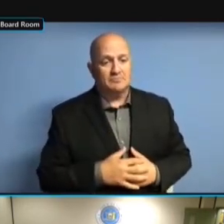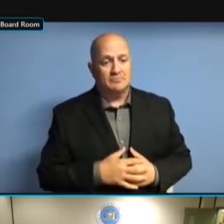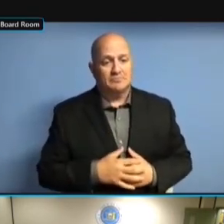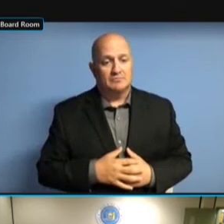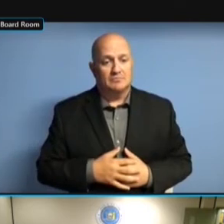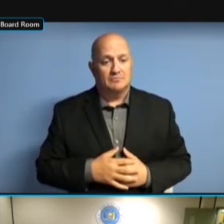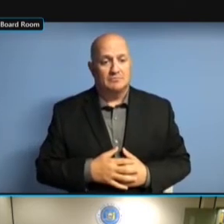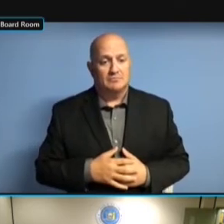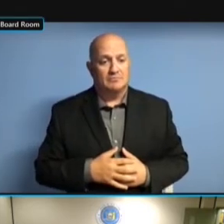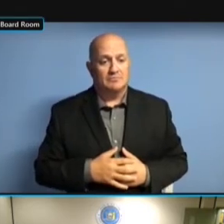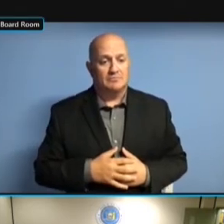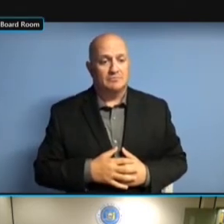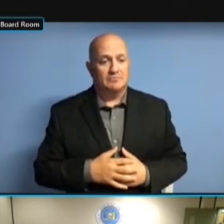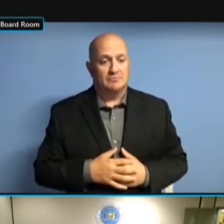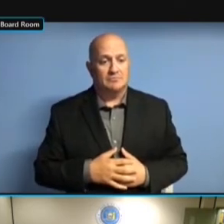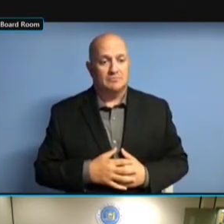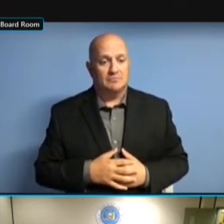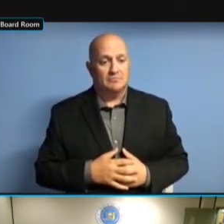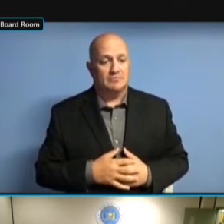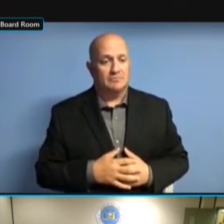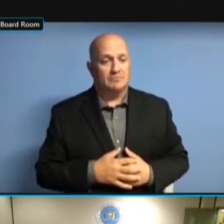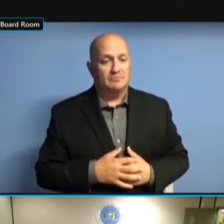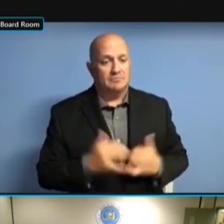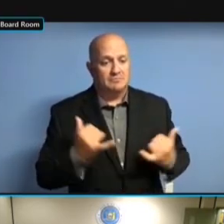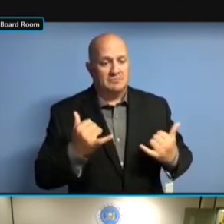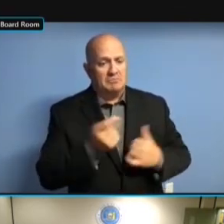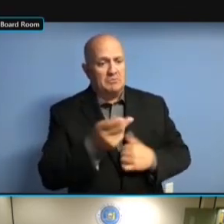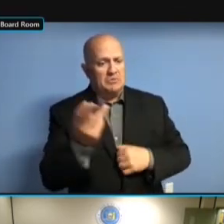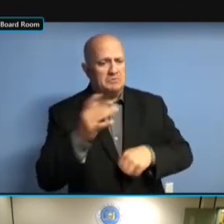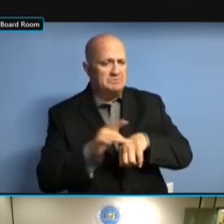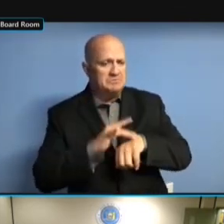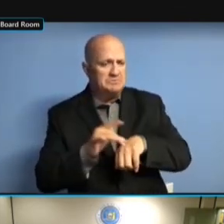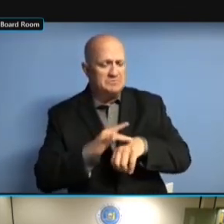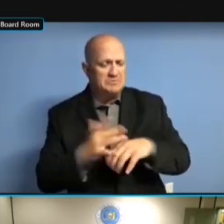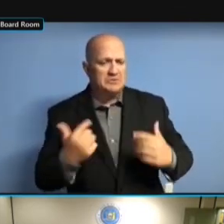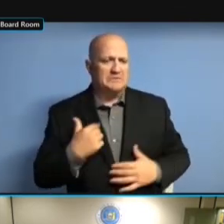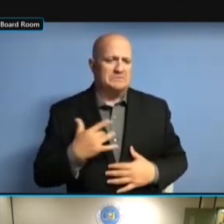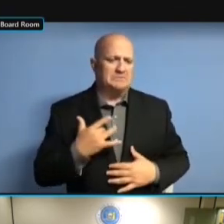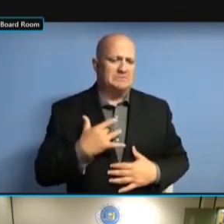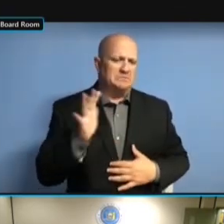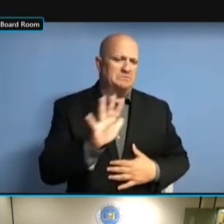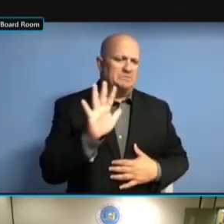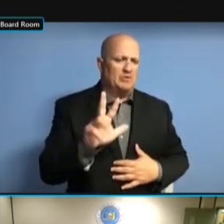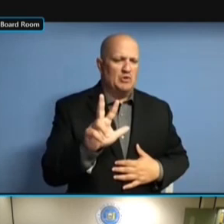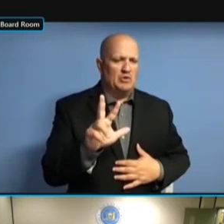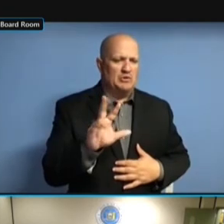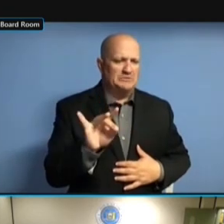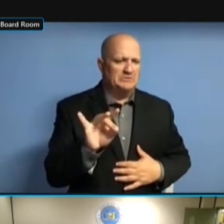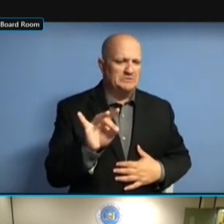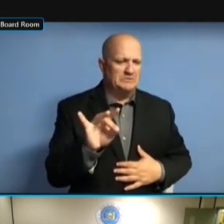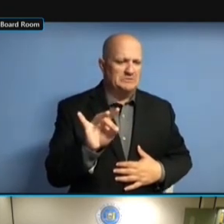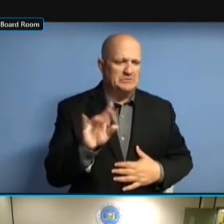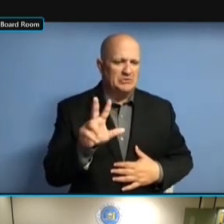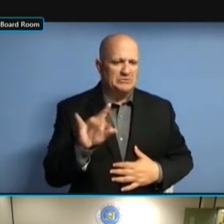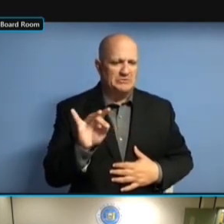ALL TOGETHER NOW, I HAVE A FEW VACANCIES STILL, WE'RE HIGH 30s. VACANCIES STILL, WE'RE HIGH 30s. VACANCIES STILL, WE'RE HIGH 30s. WE VACANCIES STILL, WE'RE HIGH 30s. WE SHOULD VACANCIES STILL, WE'RE HIGH 30s. WE SHOULD HAVE VACANCIES STILL, WE'RE HIGH 30s. WE SHOULD HAVE AROUND VACANCIES STILL, WE'RE HIGH 30s. WE SHOULD HAVE AROUND 42 VACANCIES STILL, WE'RE HIGH 30s. WE SHOULD HAVE AROUND 42 WITH WE SHOULD HAVE AROUND 42 WITH WE SHOULD HAVE AROUND 42 WITH THE WE SHOULD HAVE AROUND 42 WITH THE NEW WE SHOULD HAVE AROUND 42 WITH THE NEW OBR/ABR WE SHOULD HAVE AROUND 42 WITH THE NEW OBR/ABR WE'RE WE SHOULD HAVE AROUND 42 WITH THE NEW OBR/ABR WE'RE ADDING THE NEW OBR/ABR WE'RE ADDING THE NEW OBR/ABR WE'RE ADDING FOUR THE NEW OBR/ABR WE'RE ADDING FOUR ADDITIONAL, THE NEW OBR/ABR WE'RE ADDING FOUR ADDITIONAL, TWO THE NEW OBR/ABR WE'RE ADDING FOUR ADDITIONAL, TWO OF